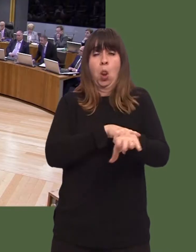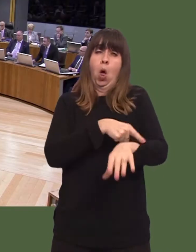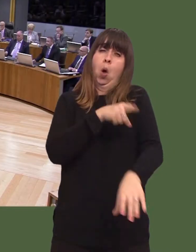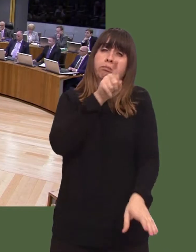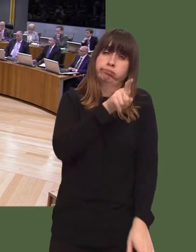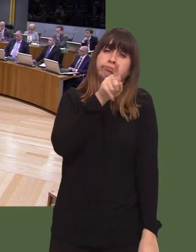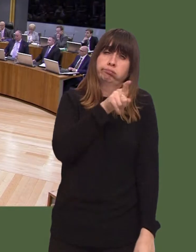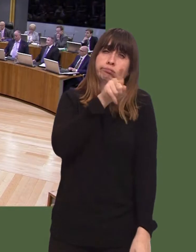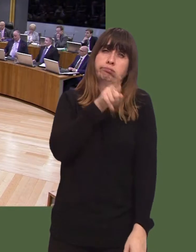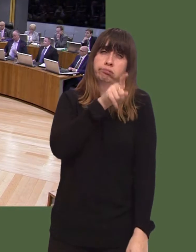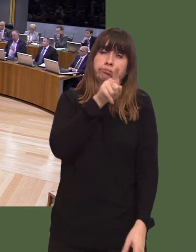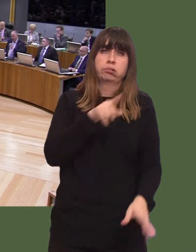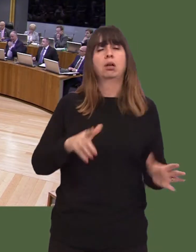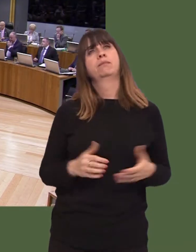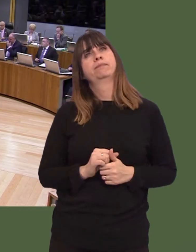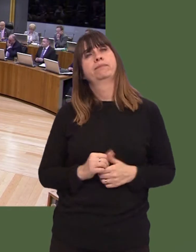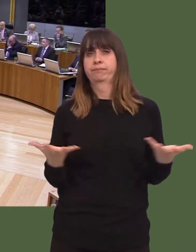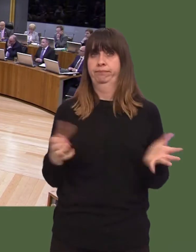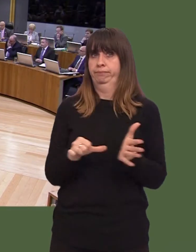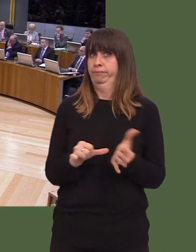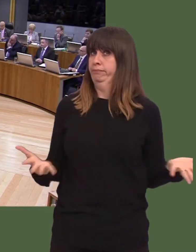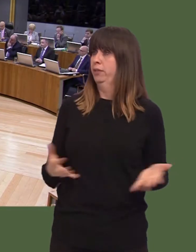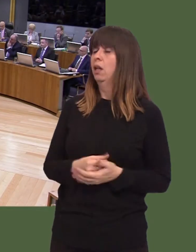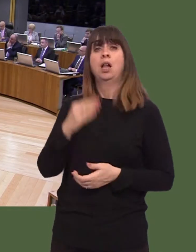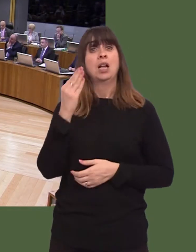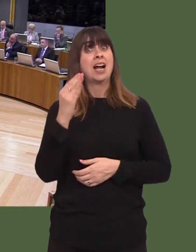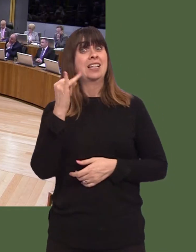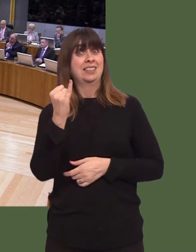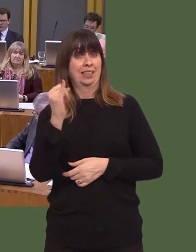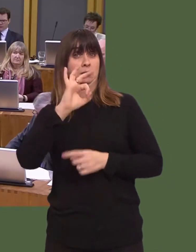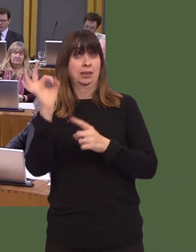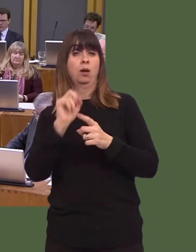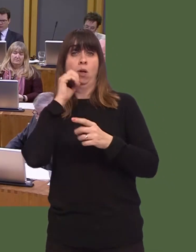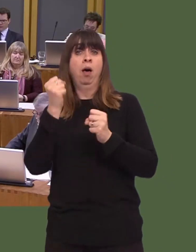Carwyn Jones: As the Member knows, we are looking for 96 per cent of premises to have access to superfast broadband by the summer.